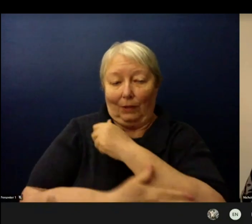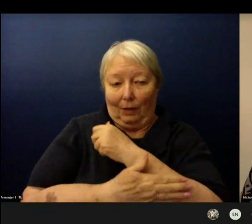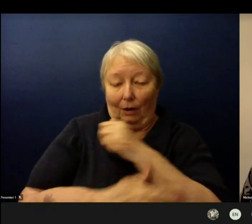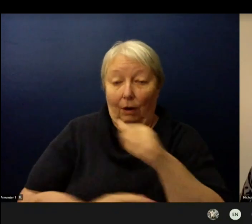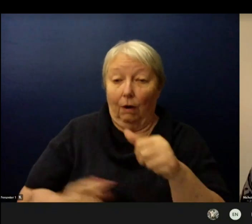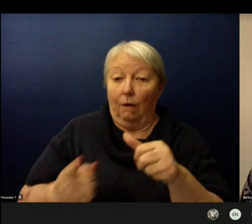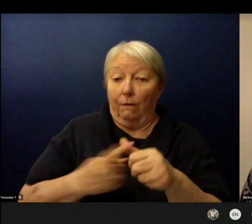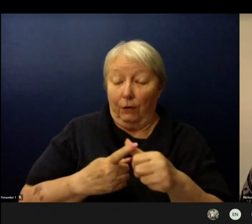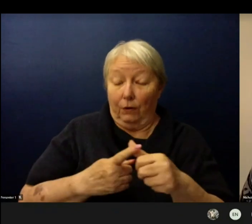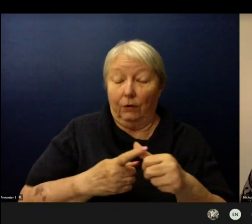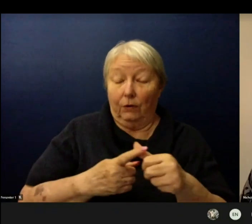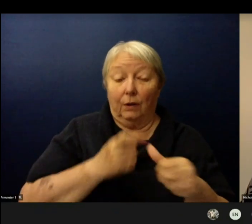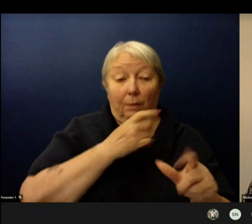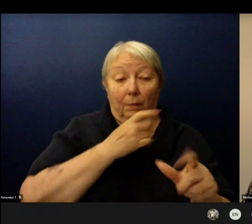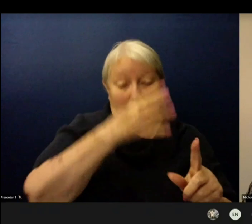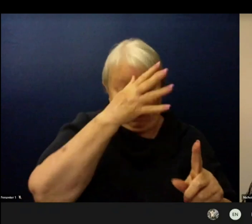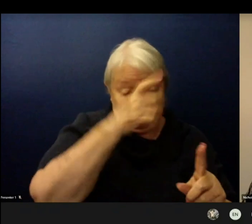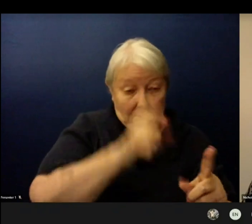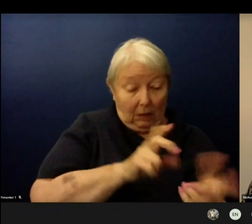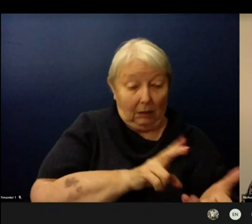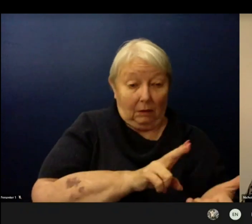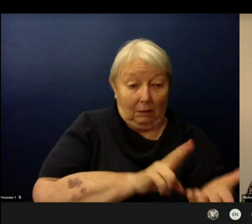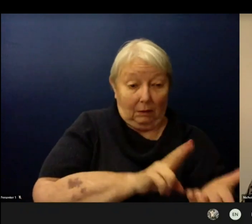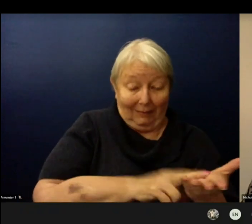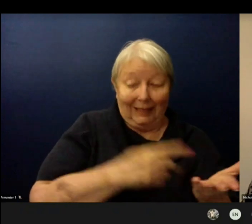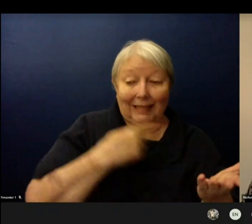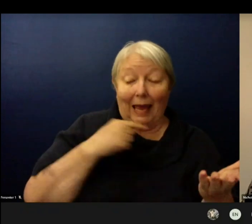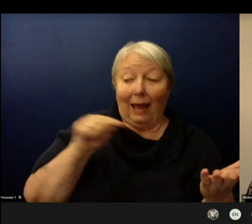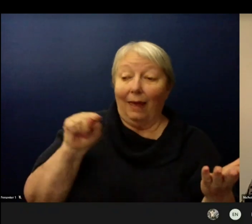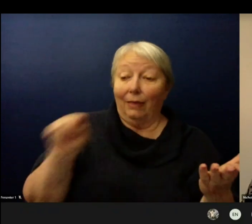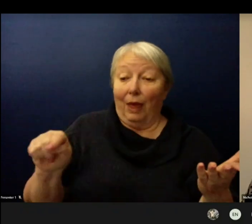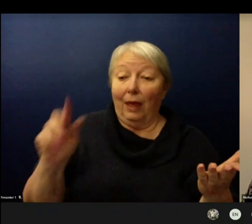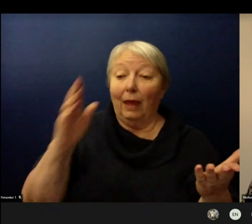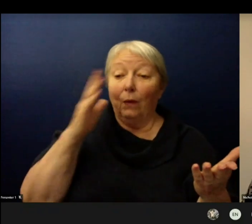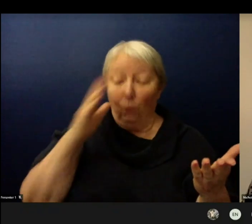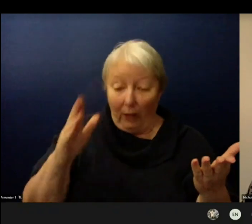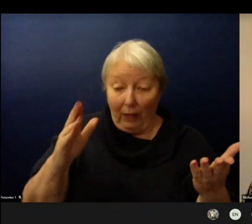honestly before their student will be able to complete their own daily health screening.